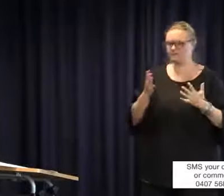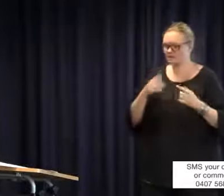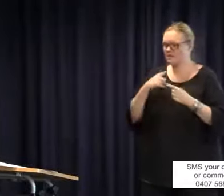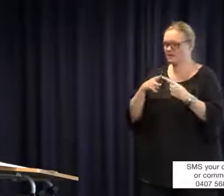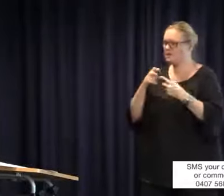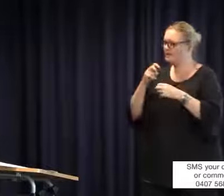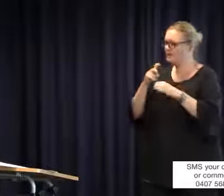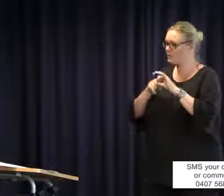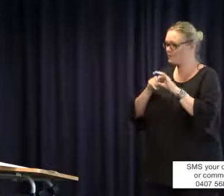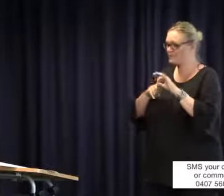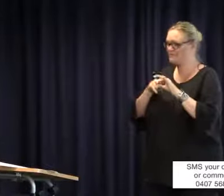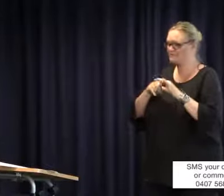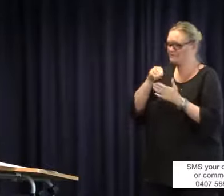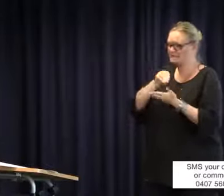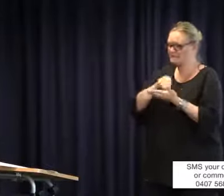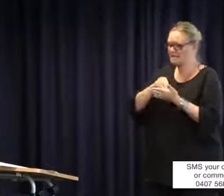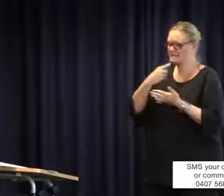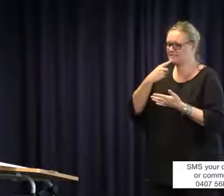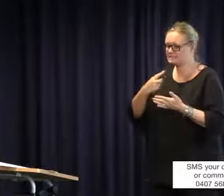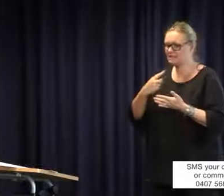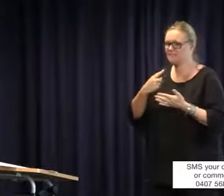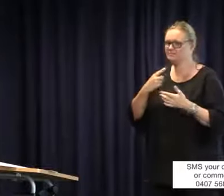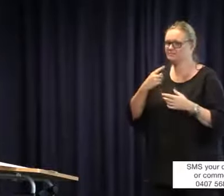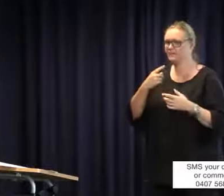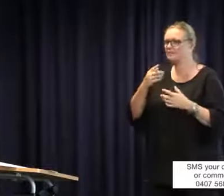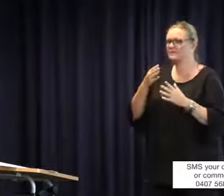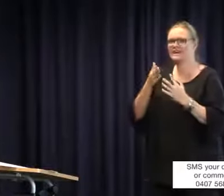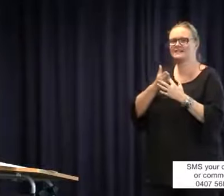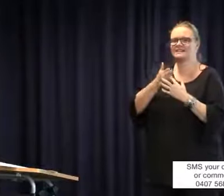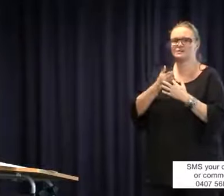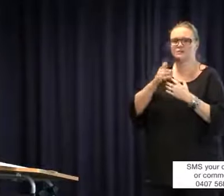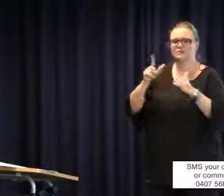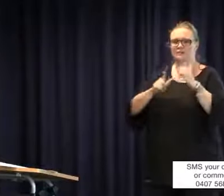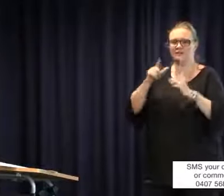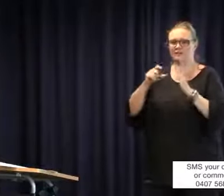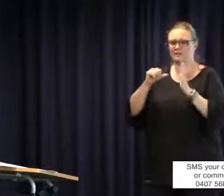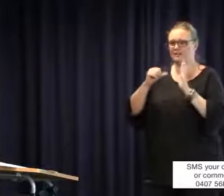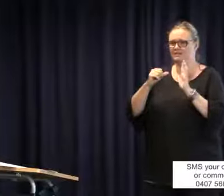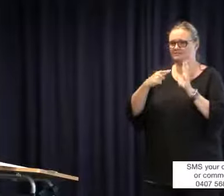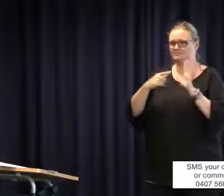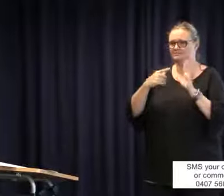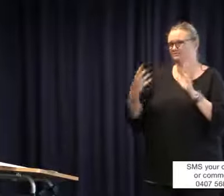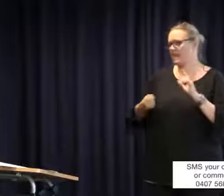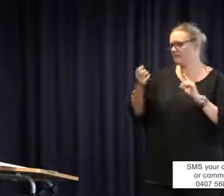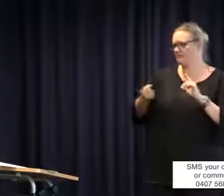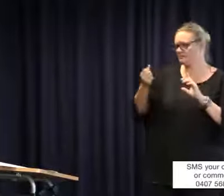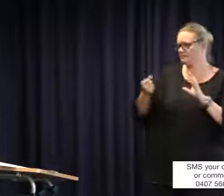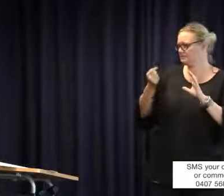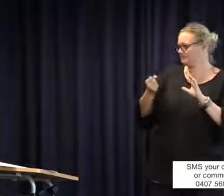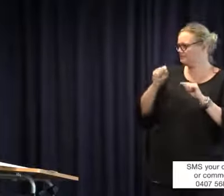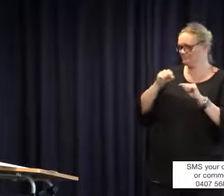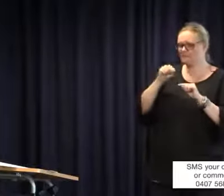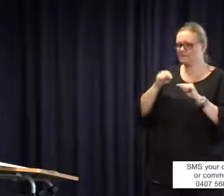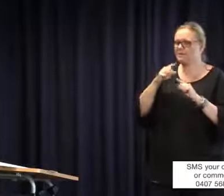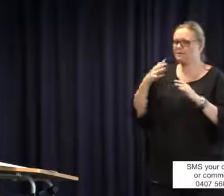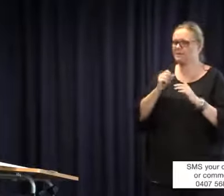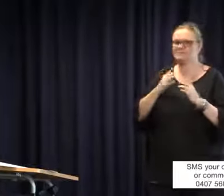other school was 25 K in the other direction. When we talk about access to say the travel